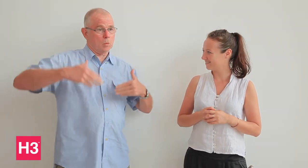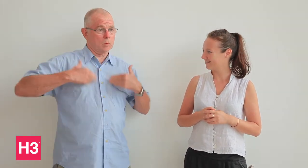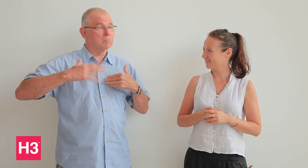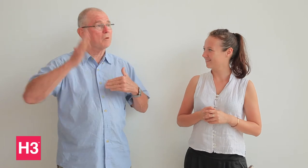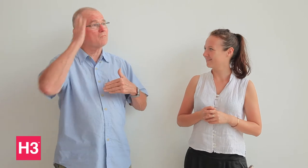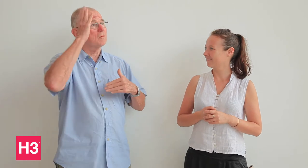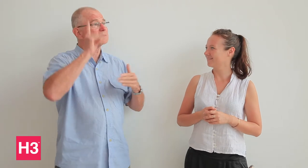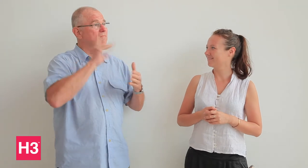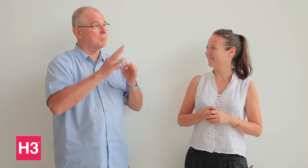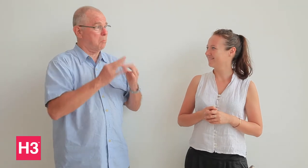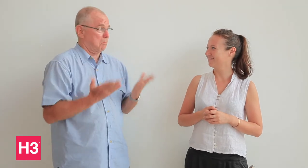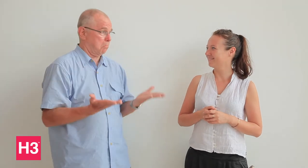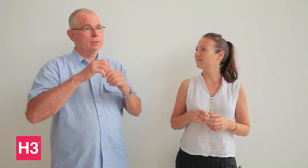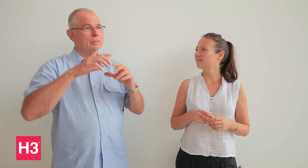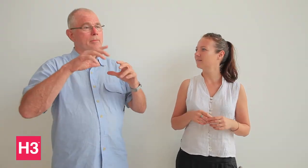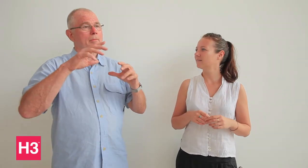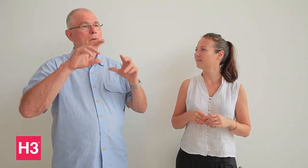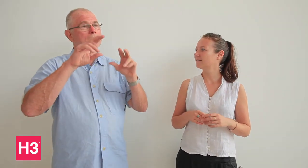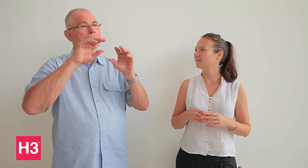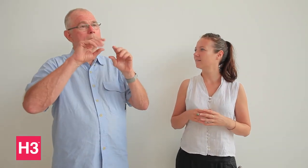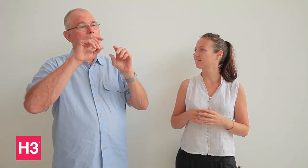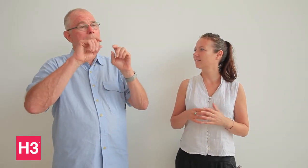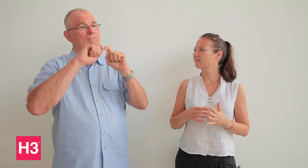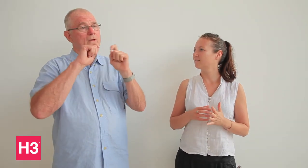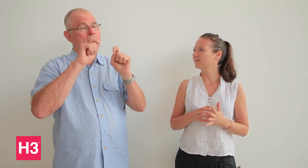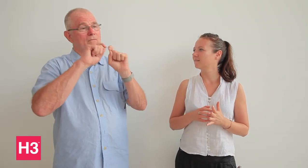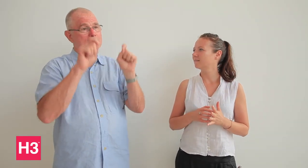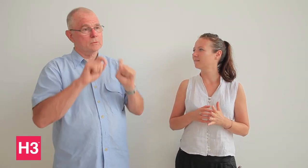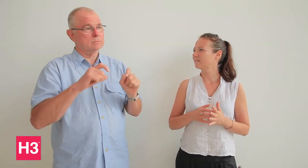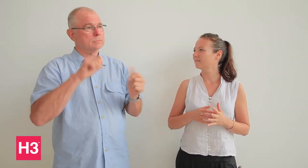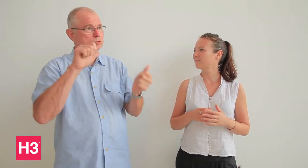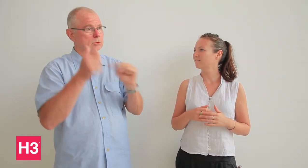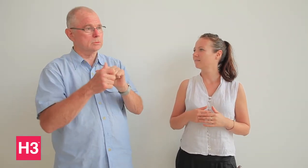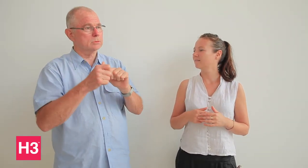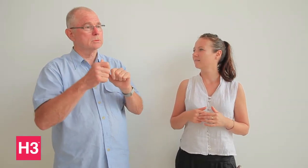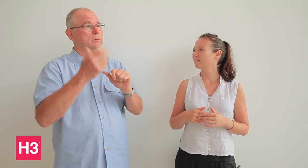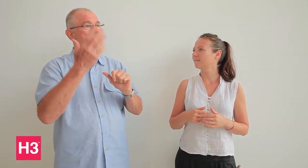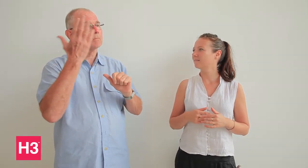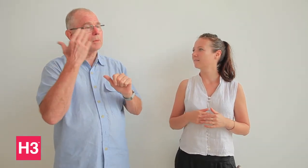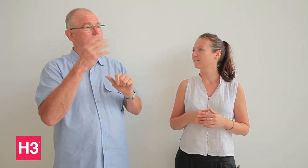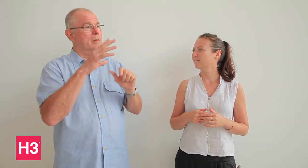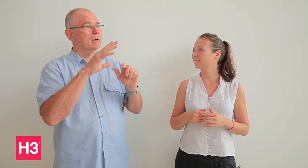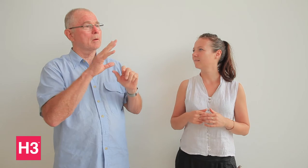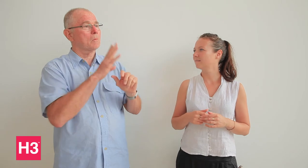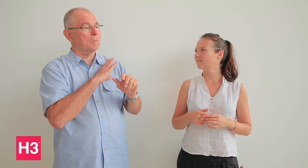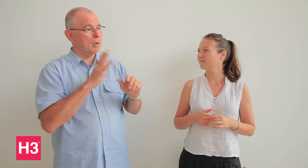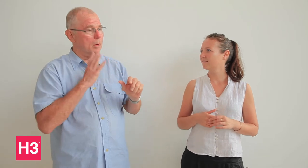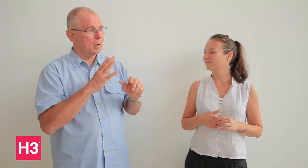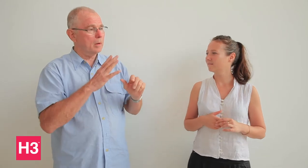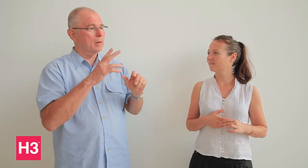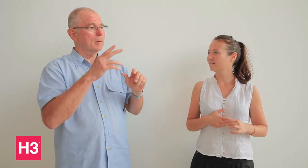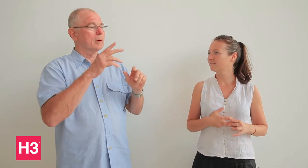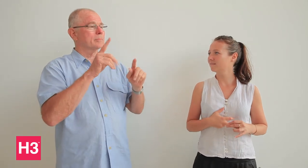Without youth, the future of Deaflympics becomes uncertain. USADSF has changed because the interest in running